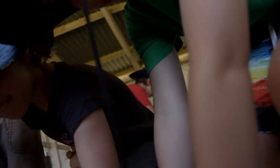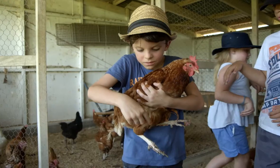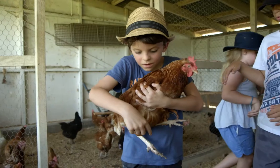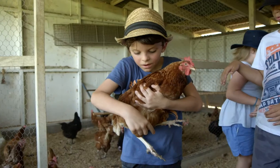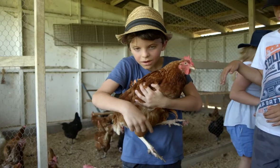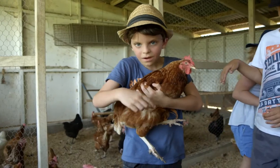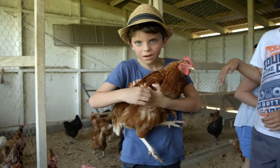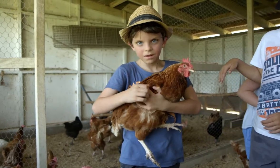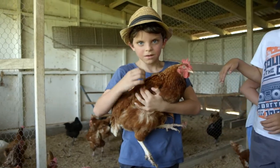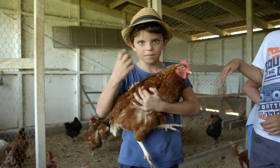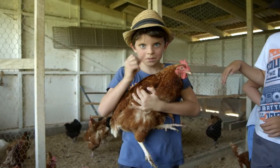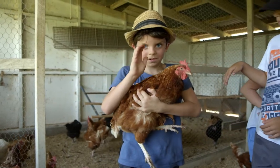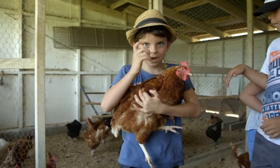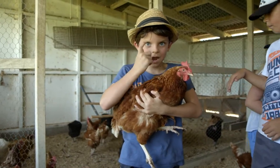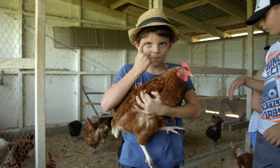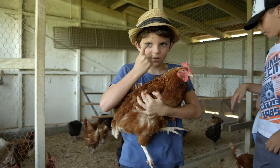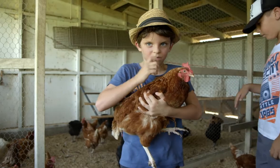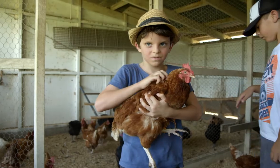You must always be careful